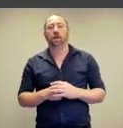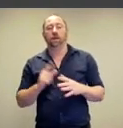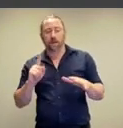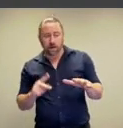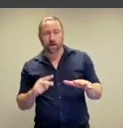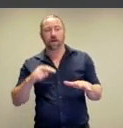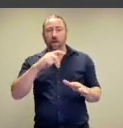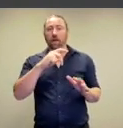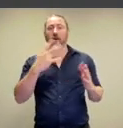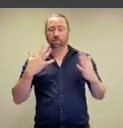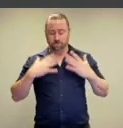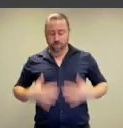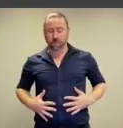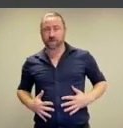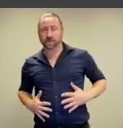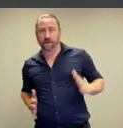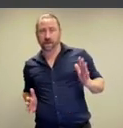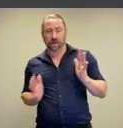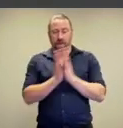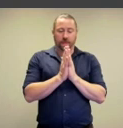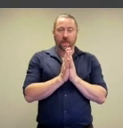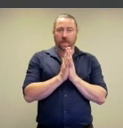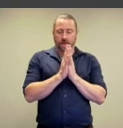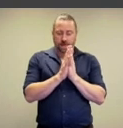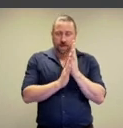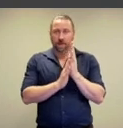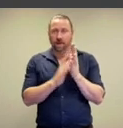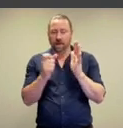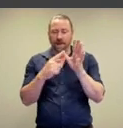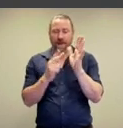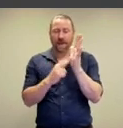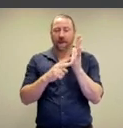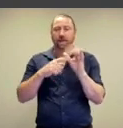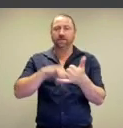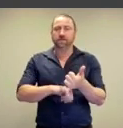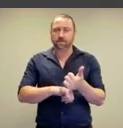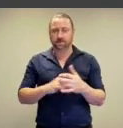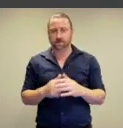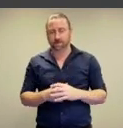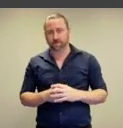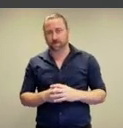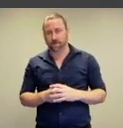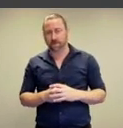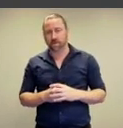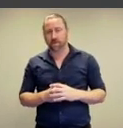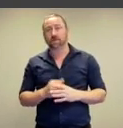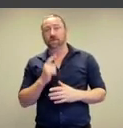they are stepping up in order to press